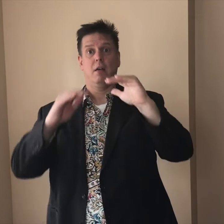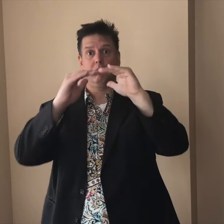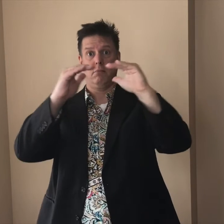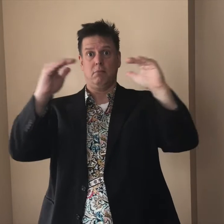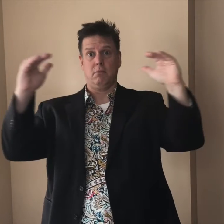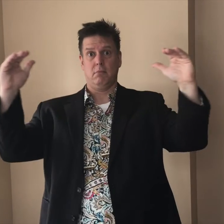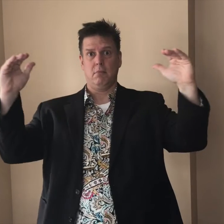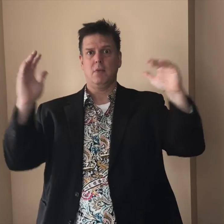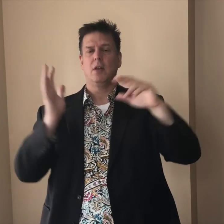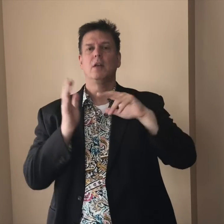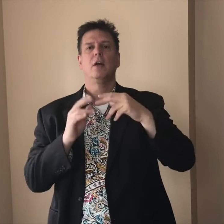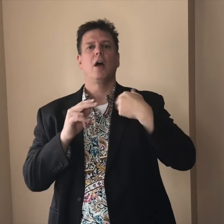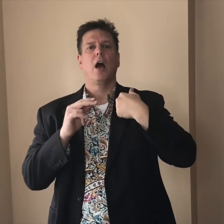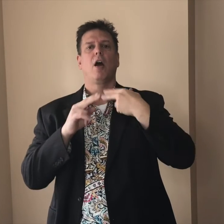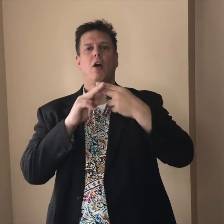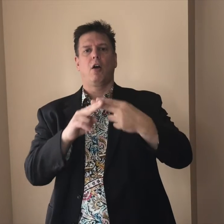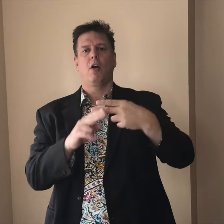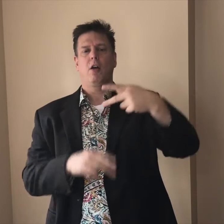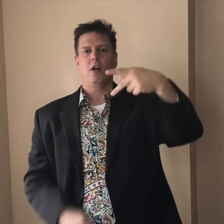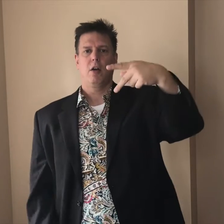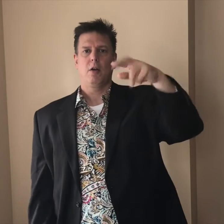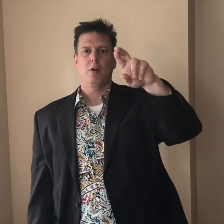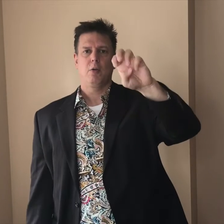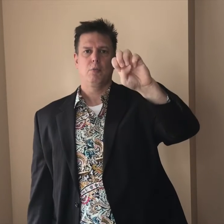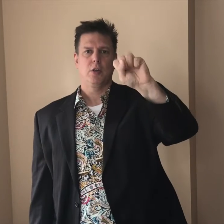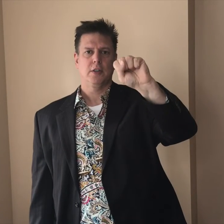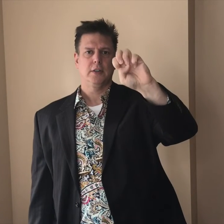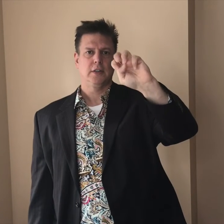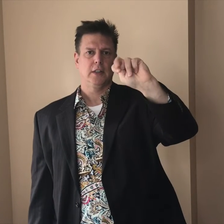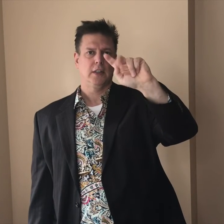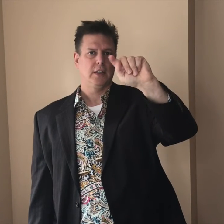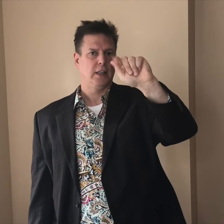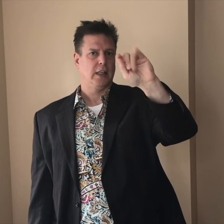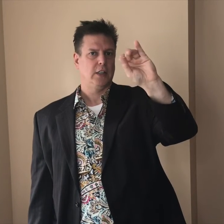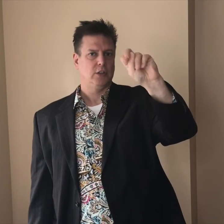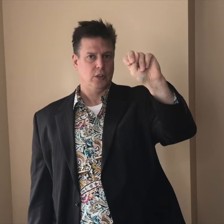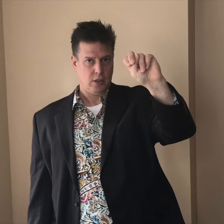Well that level I call presentation space